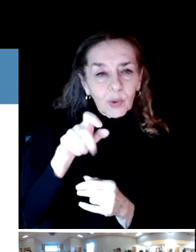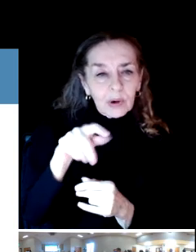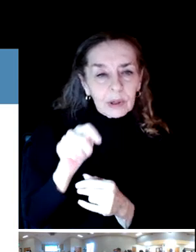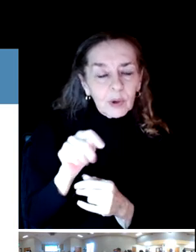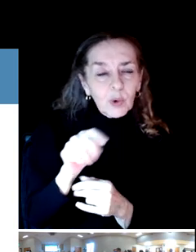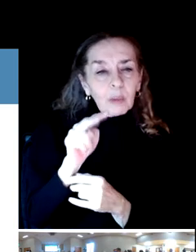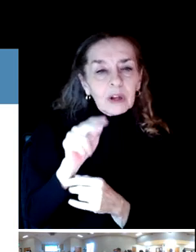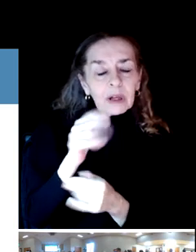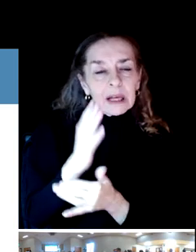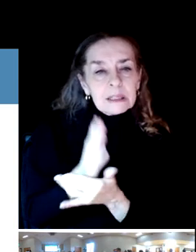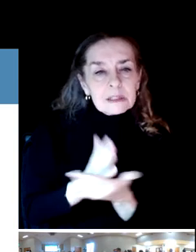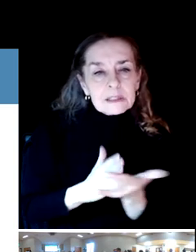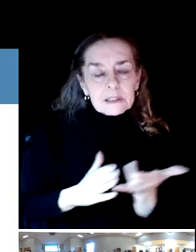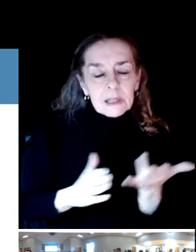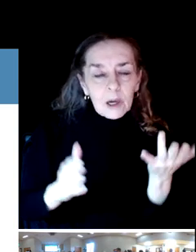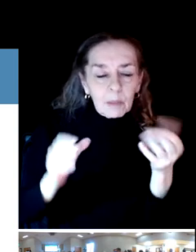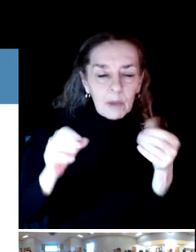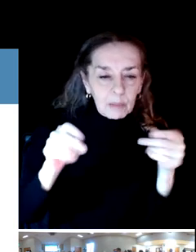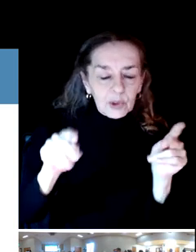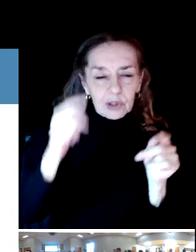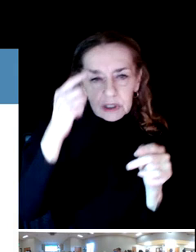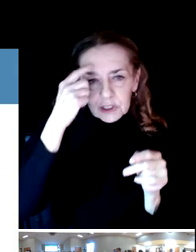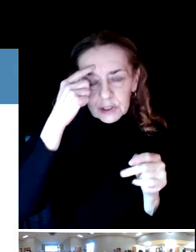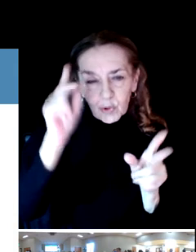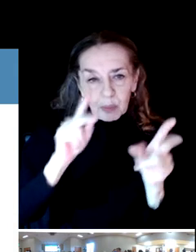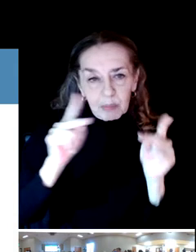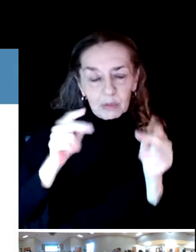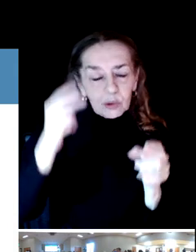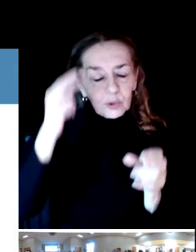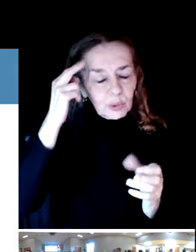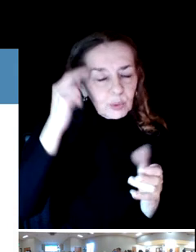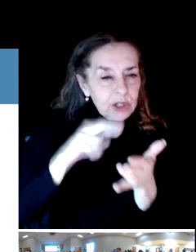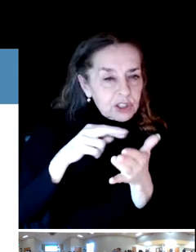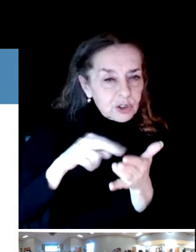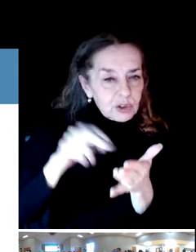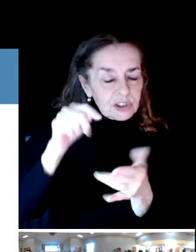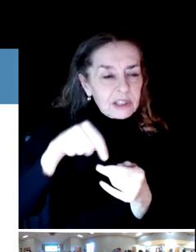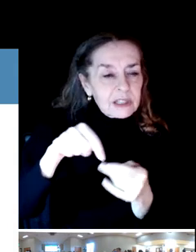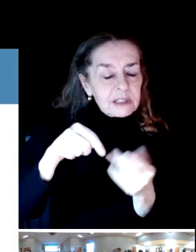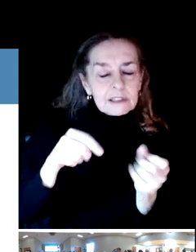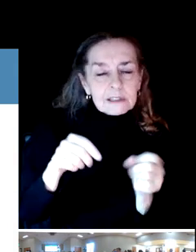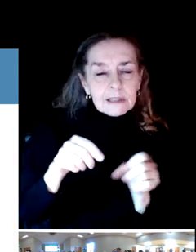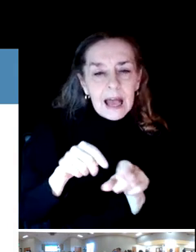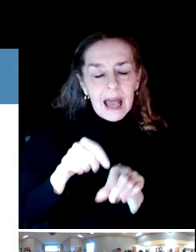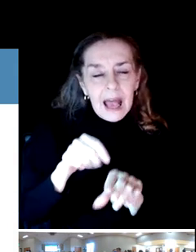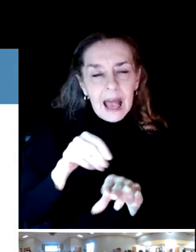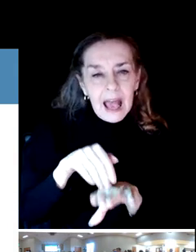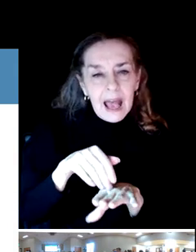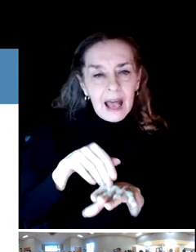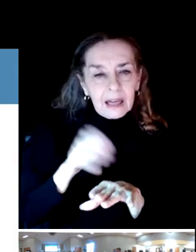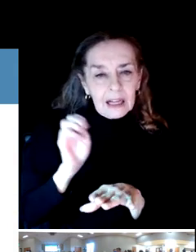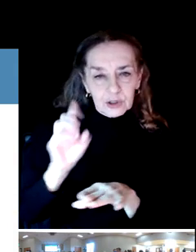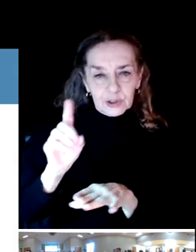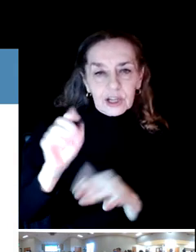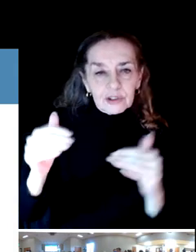research opportunities and such. We will be able to present to the district what we think the relevant trends are going